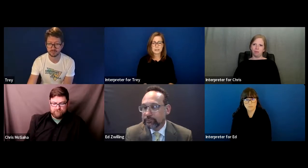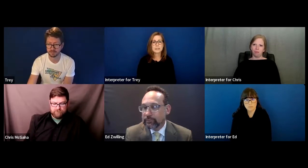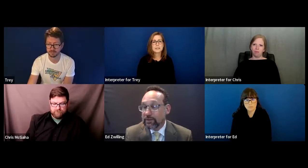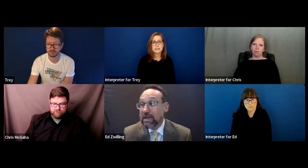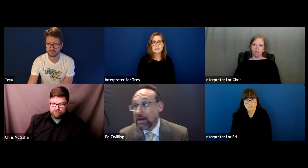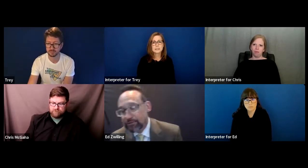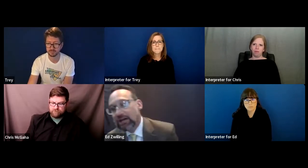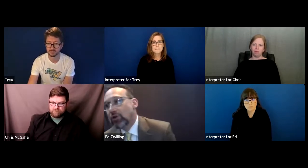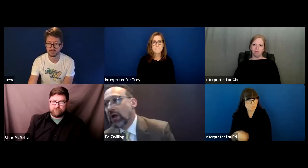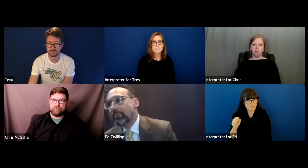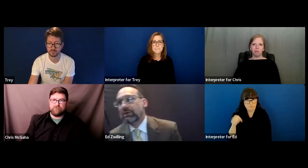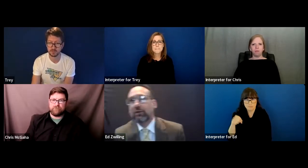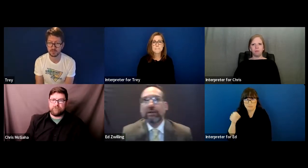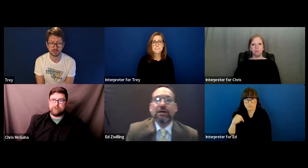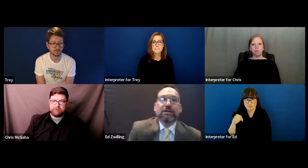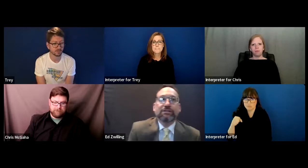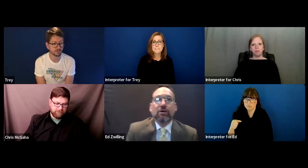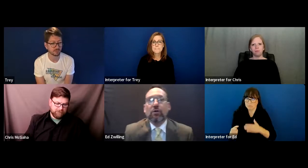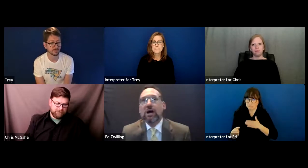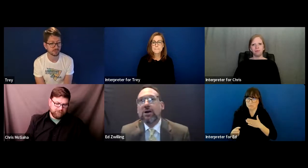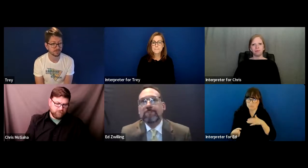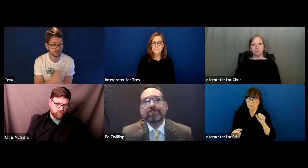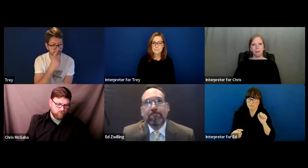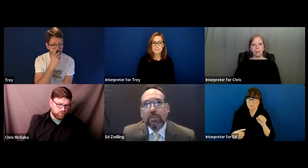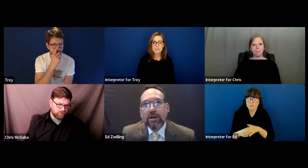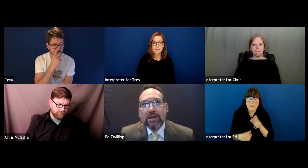Ed: Yeah, no, happy to do it.